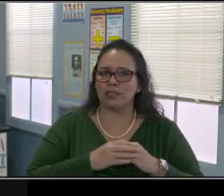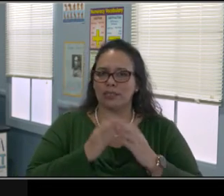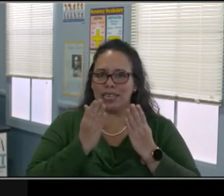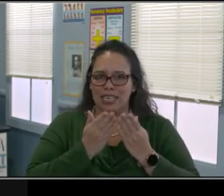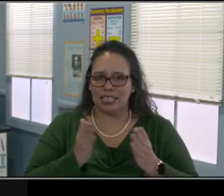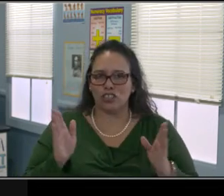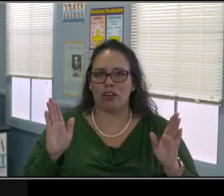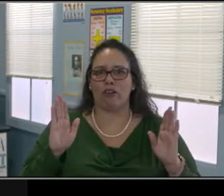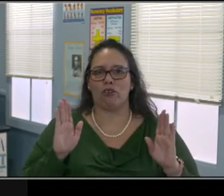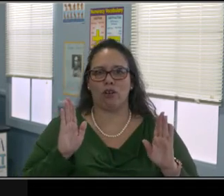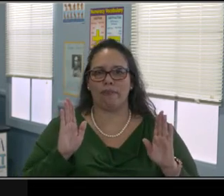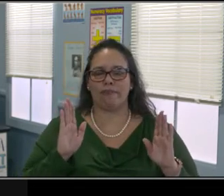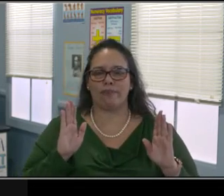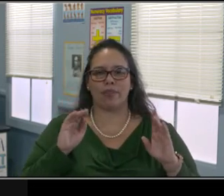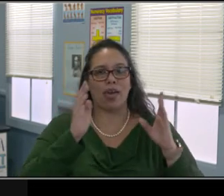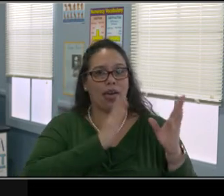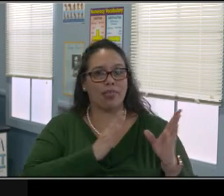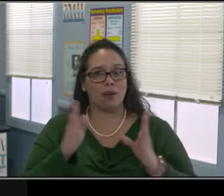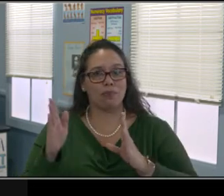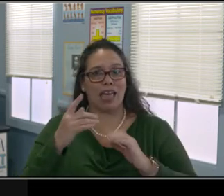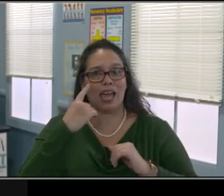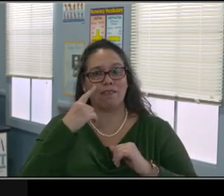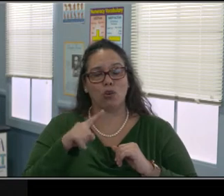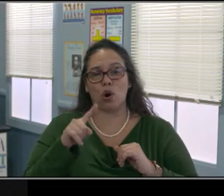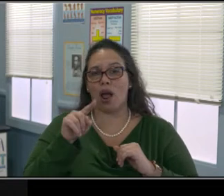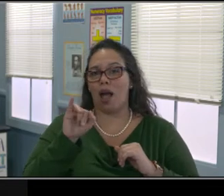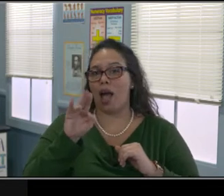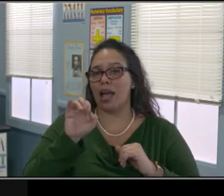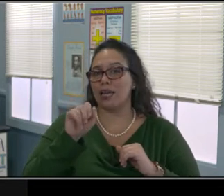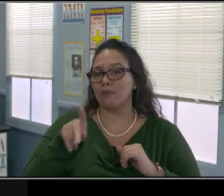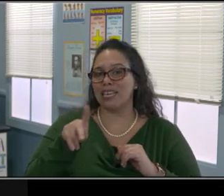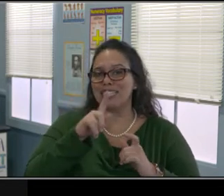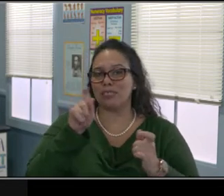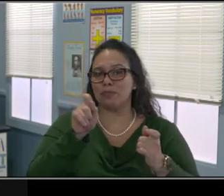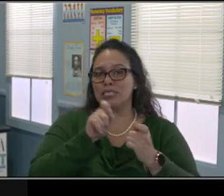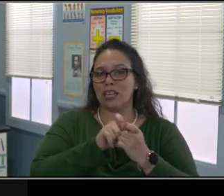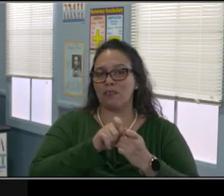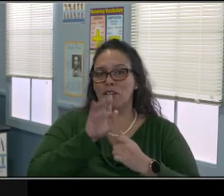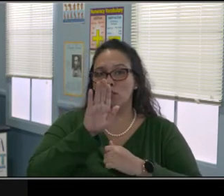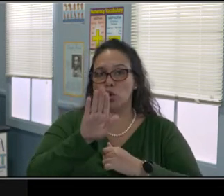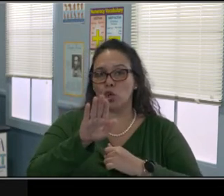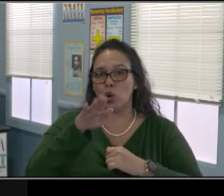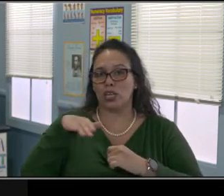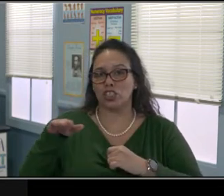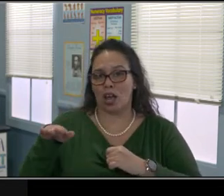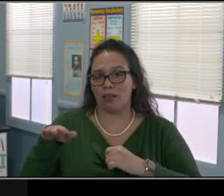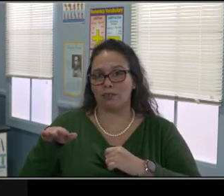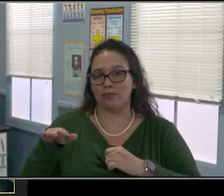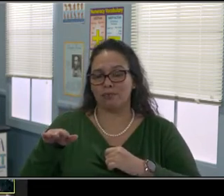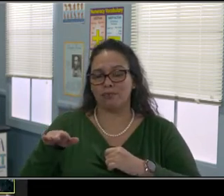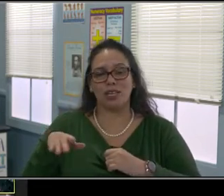And it'd be a great place to ask those questions or simply ask your teacher or what we call the case manager